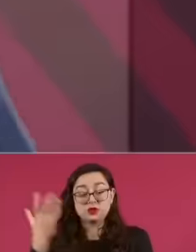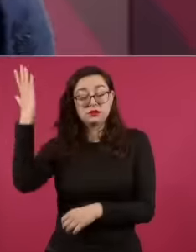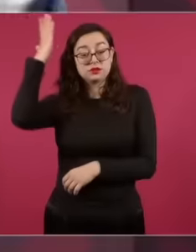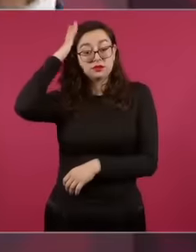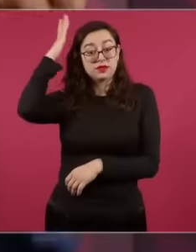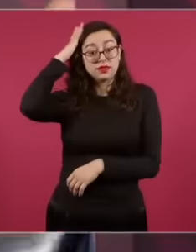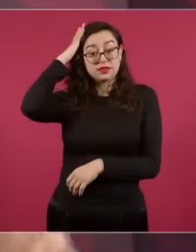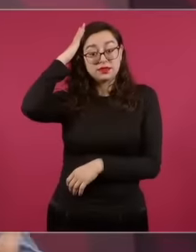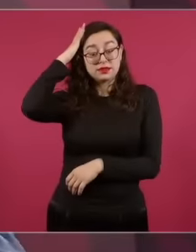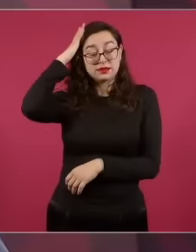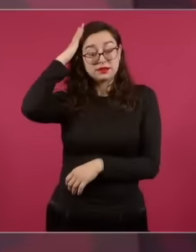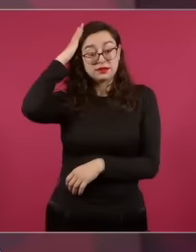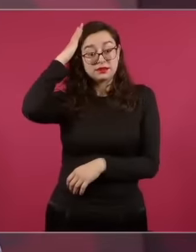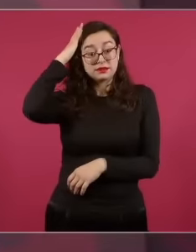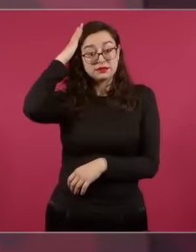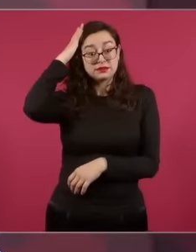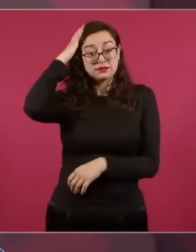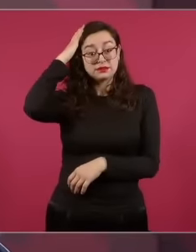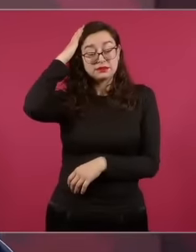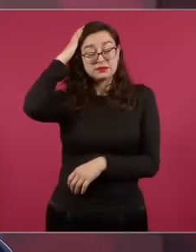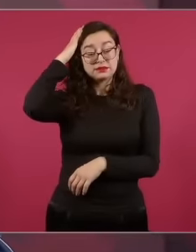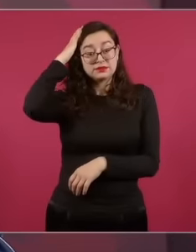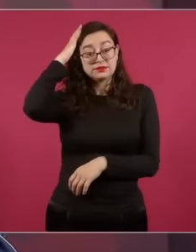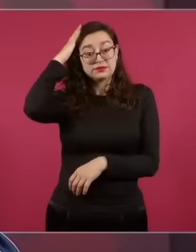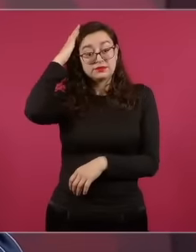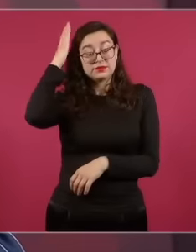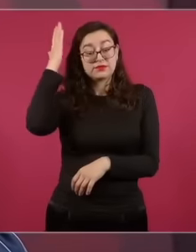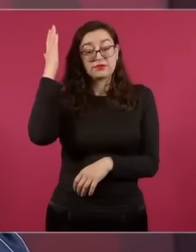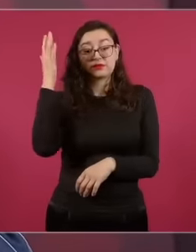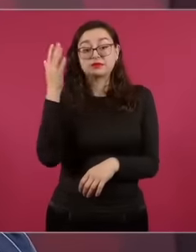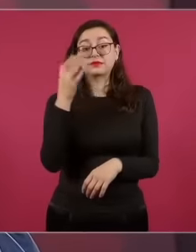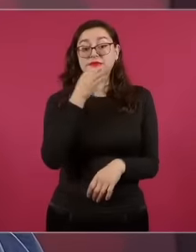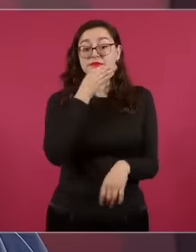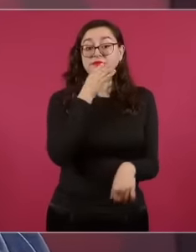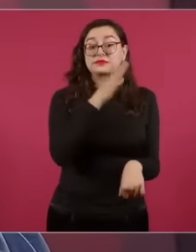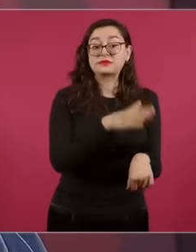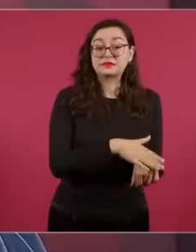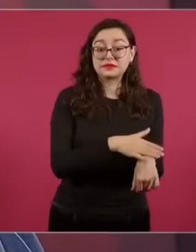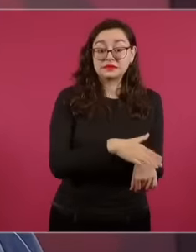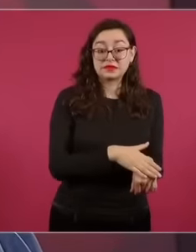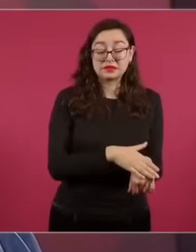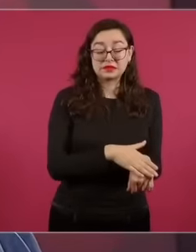press conference the president said that he is glad that the judges have started their